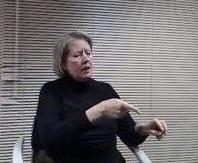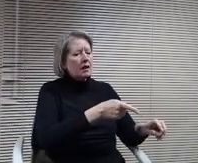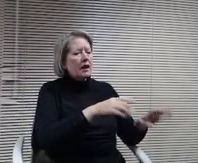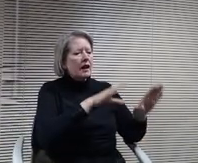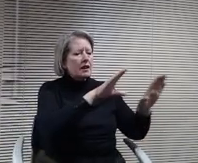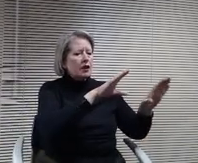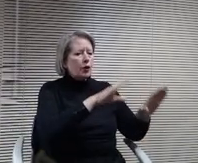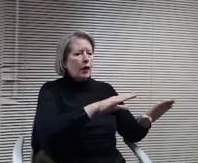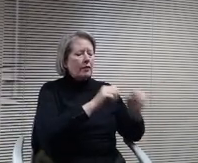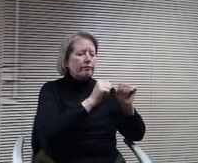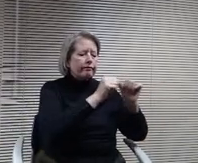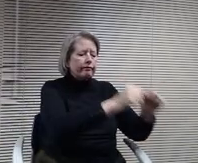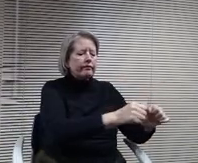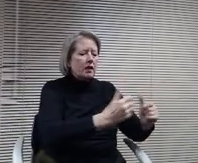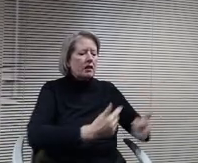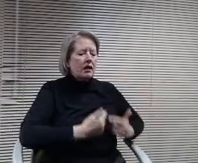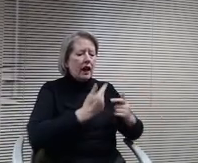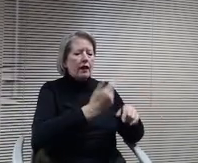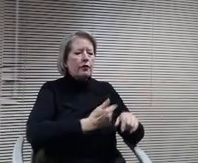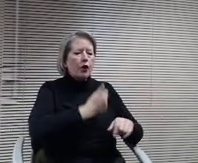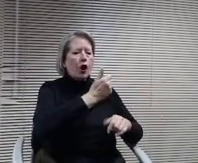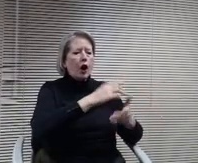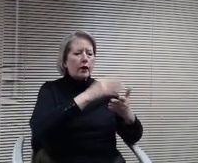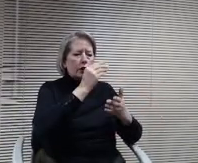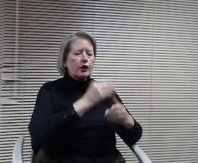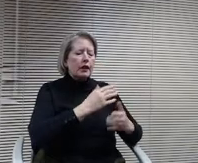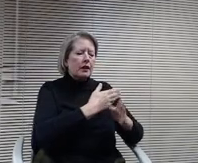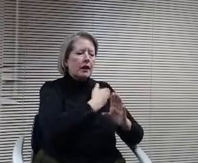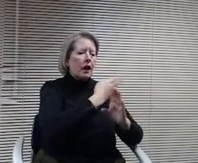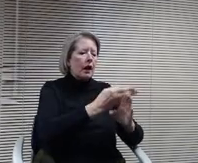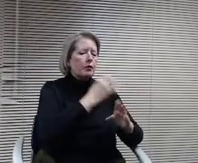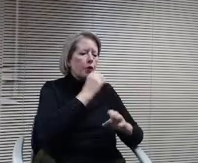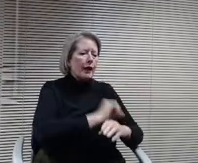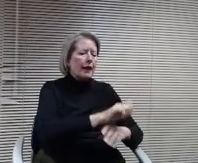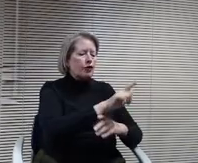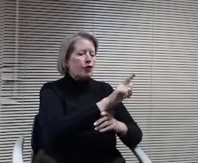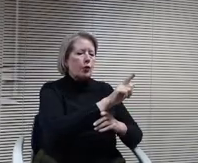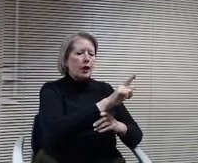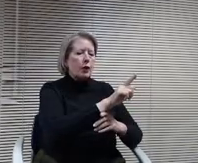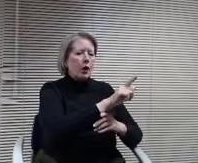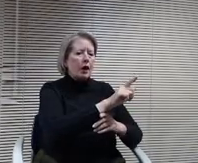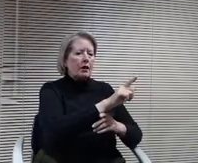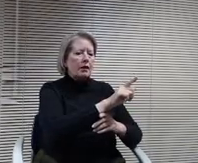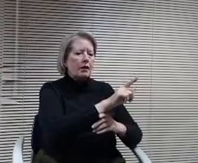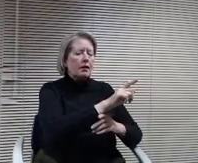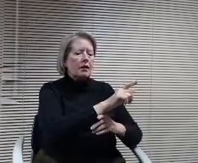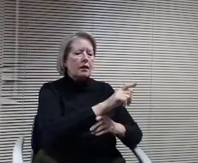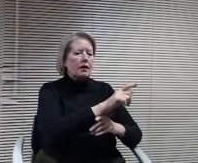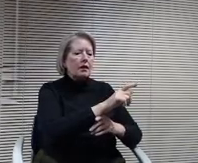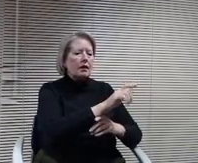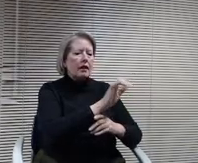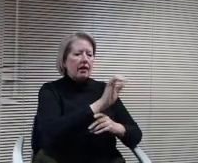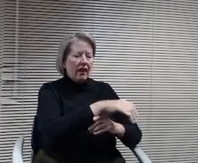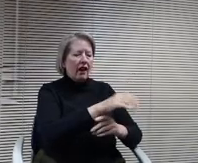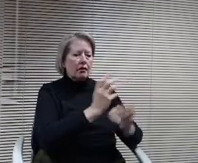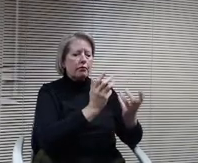each each through 21 year old opportunity for us, which is so in keeping with our vision that we've talked about for our